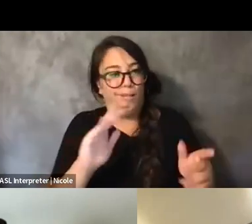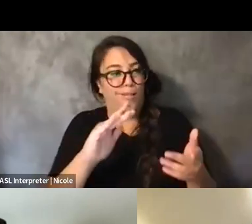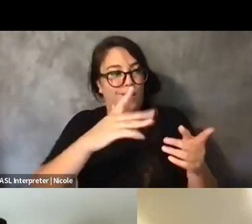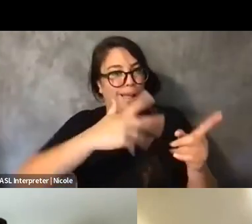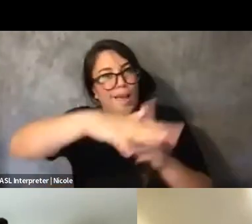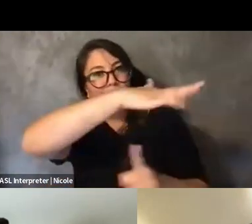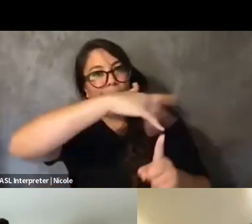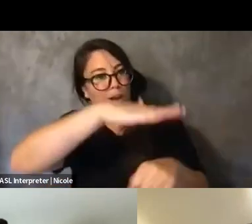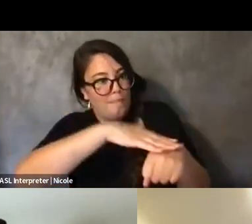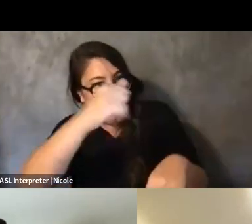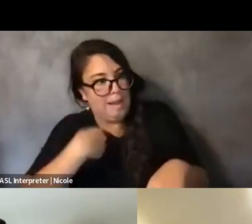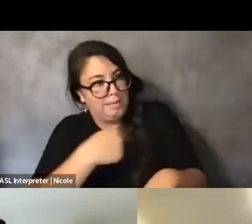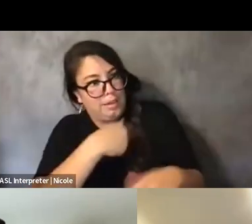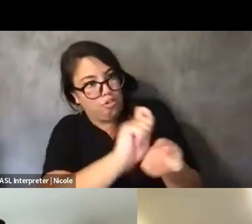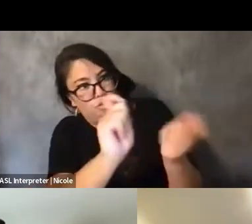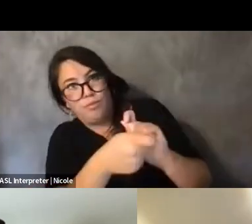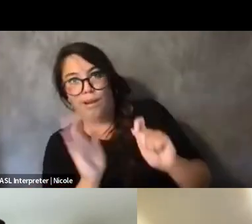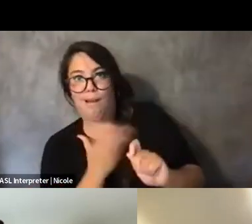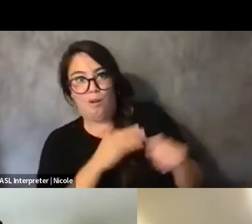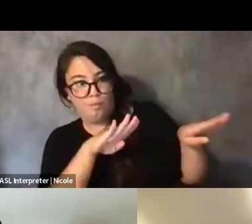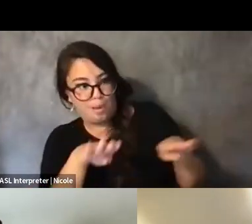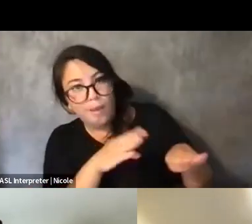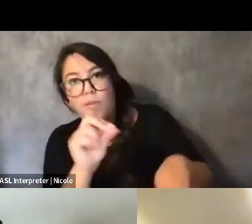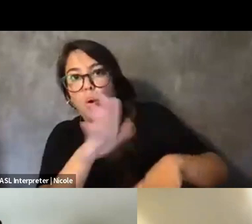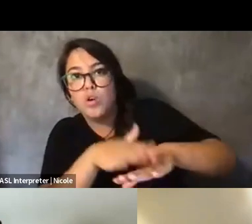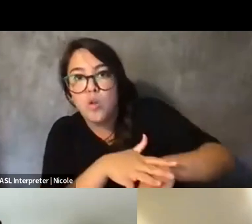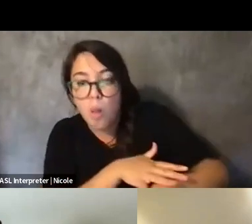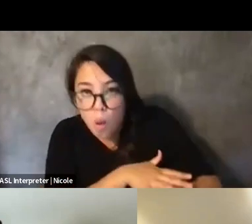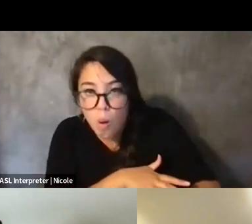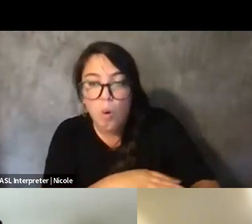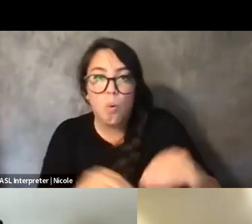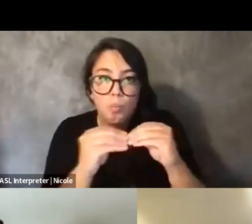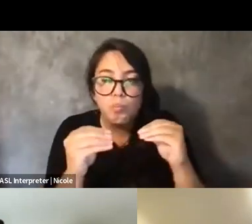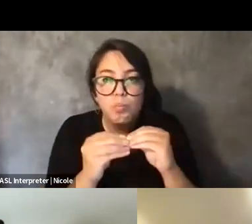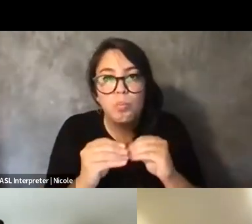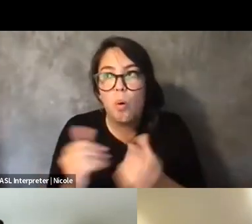And I think that has really helped me reimagine, like, what it could look like to organize